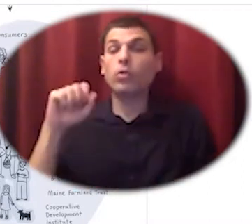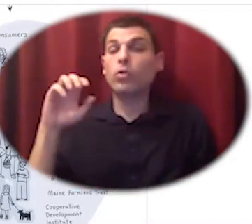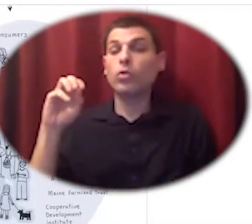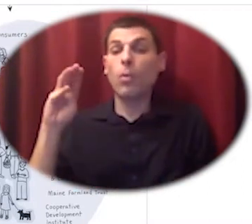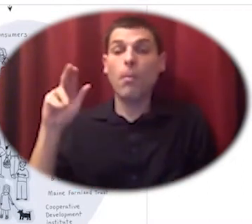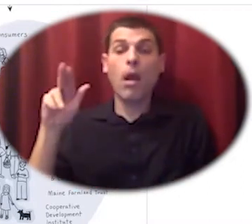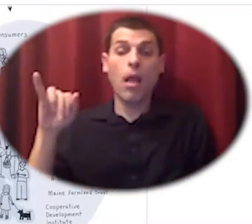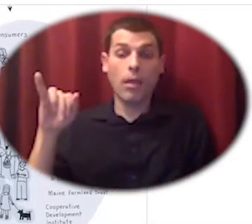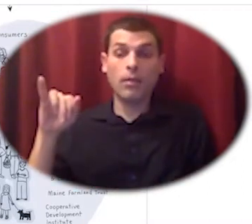they're farming